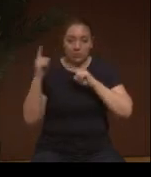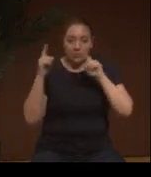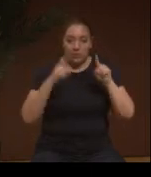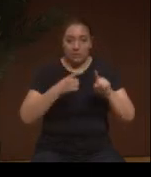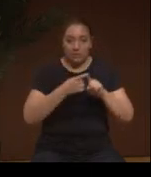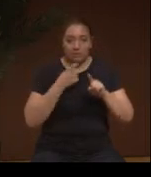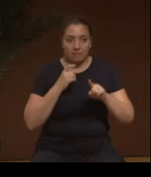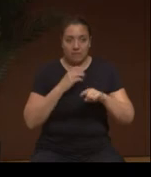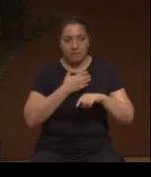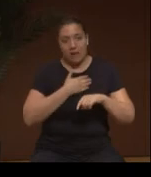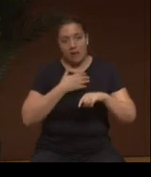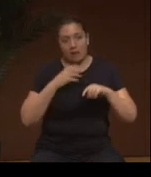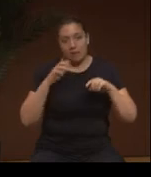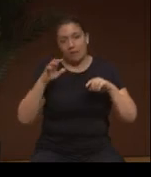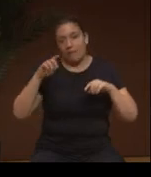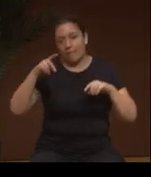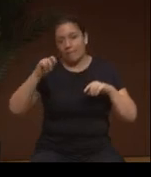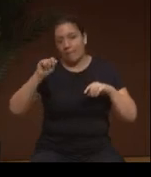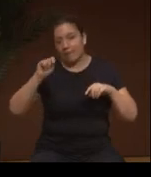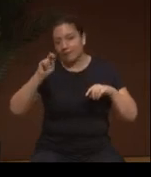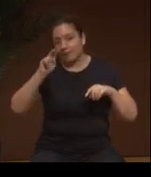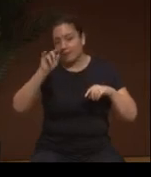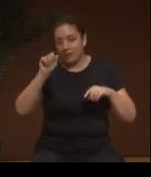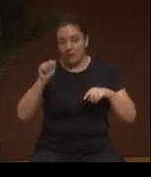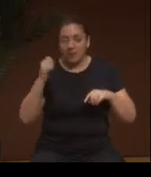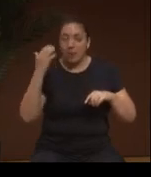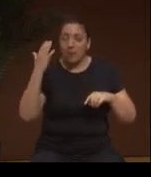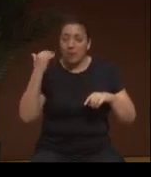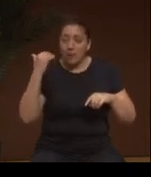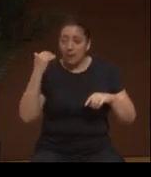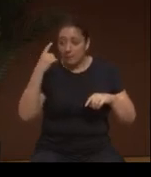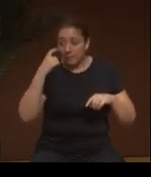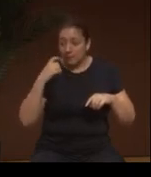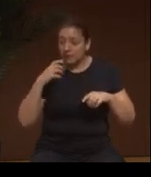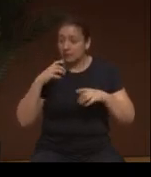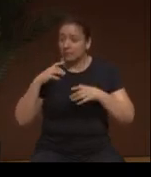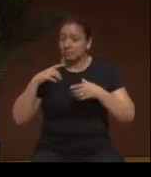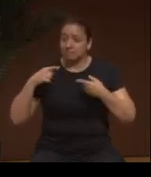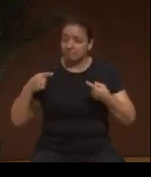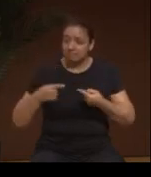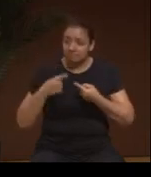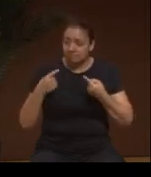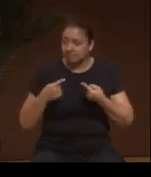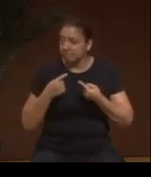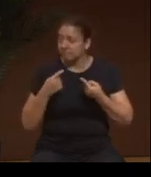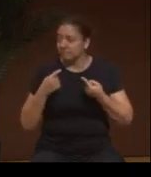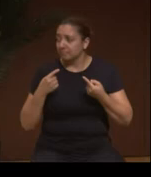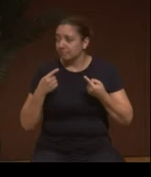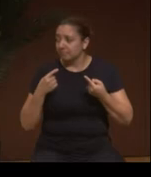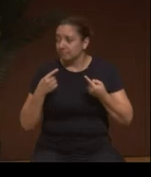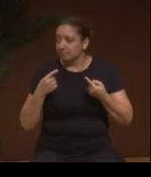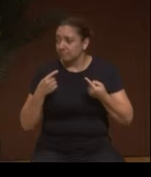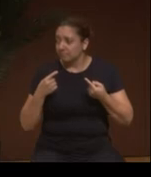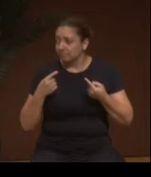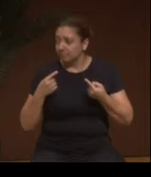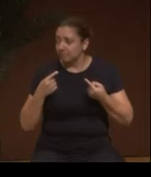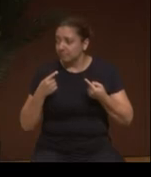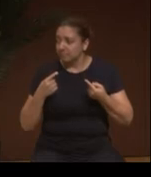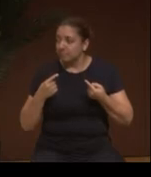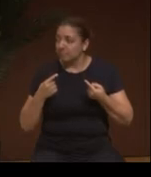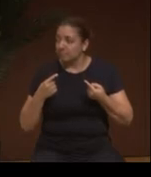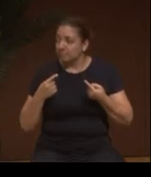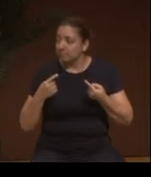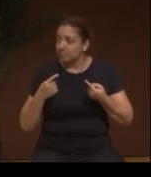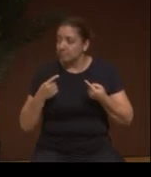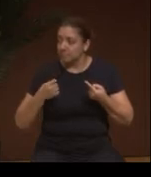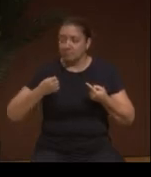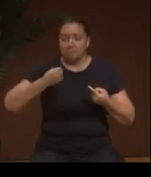because when it is translated into our supposed language,